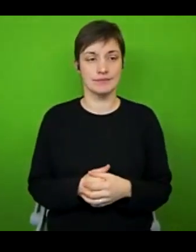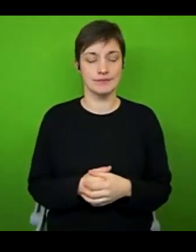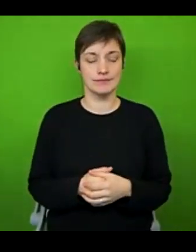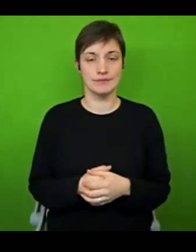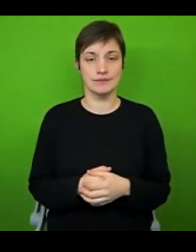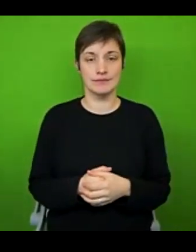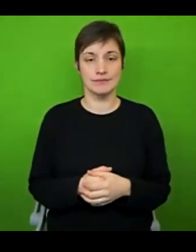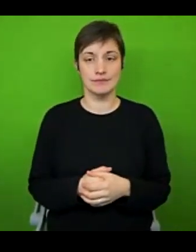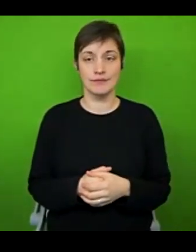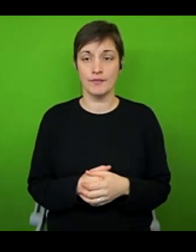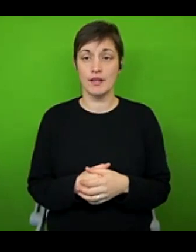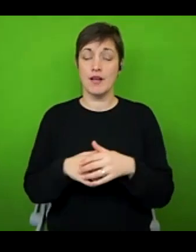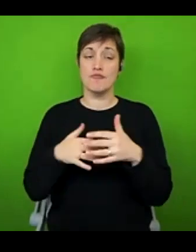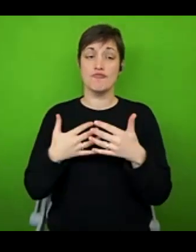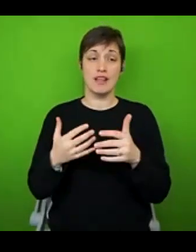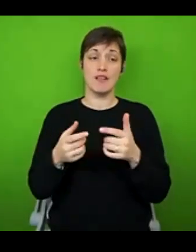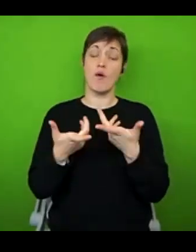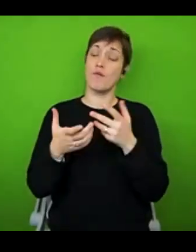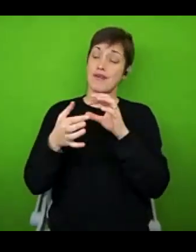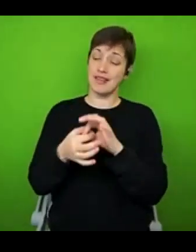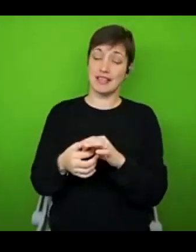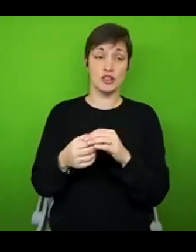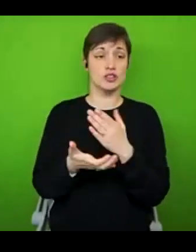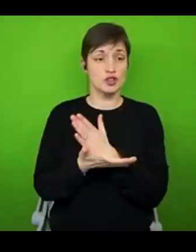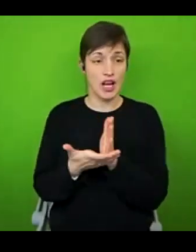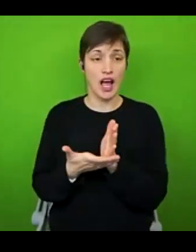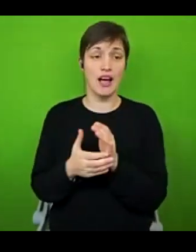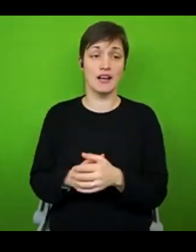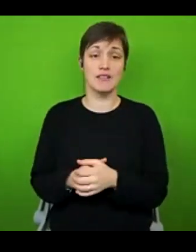Brilliant, thank you for sharing those links, great resources in the chat box, especially around the benefits